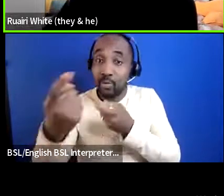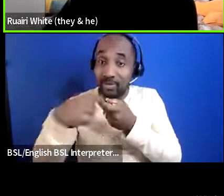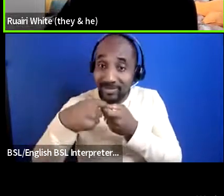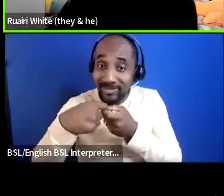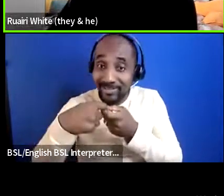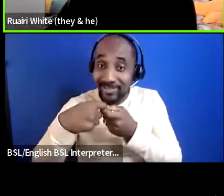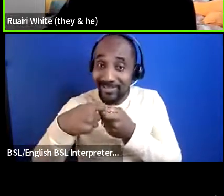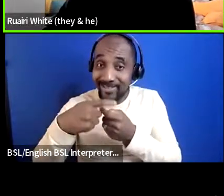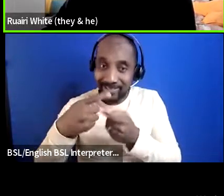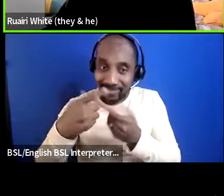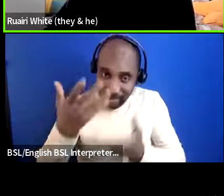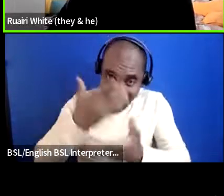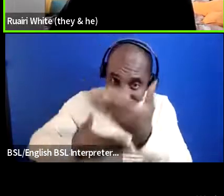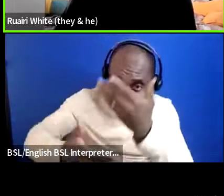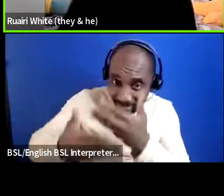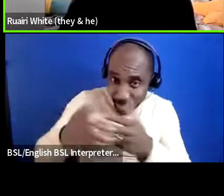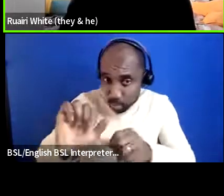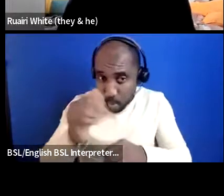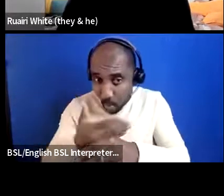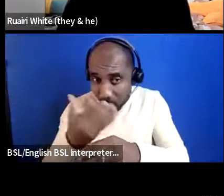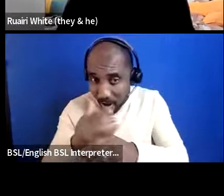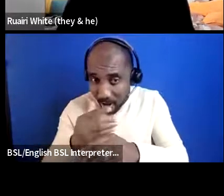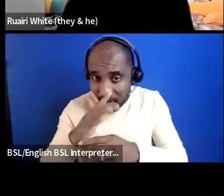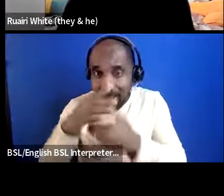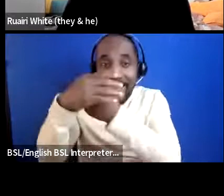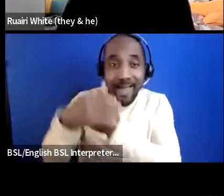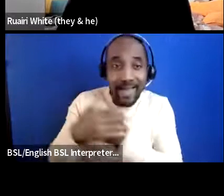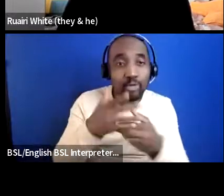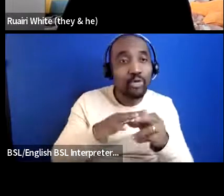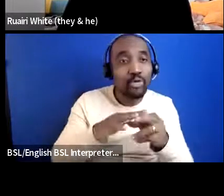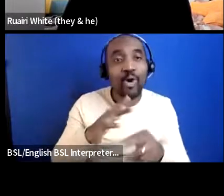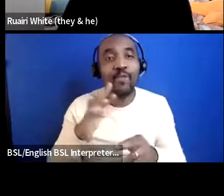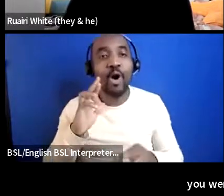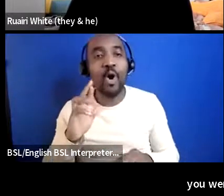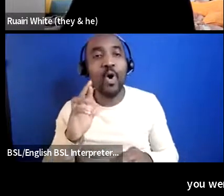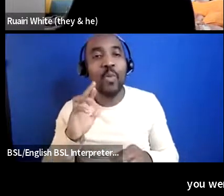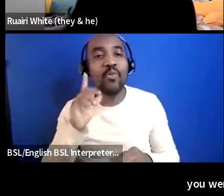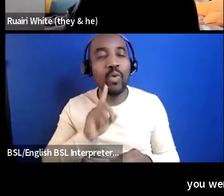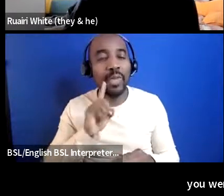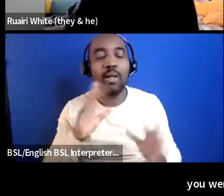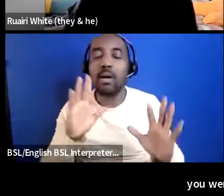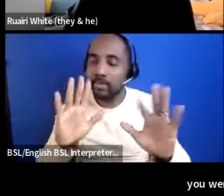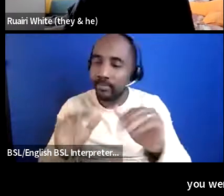and explain the work you do with angels of hope for women yes sorry about that internet issues